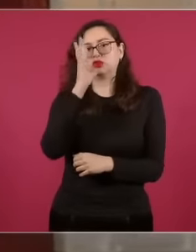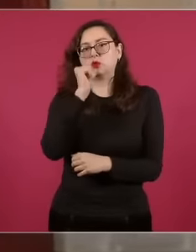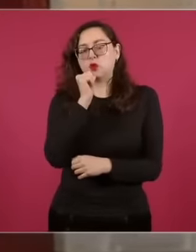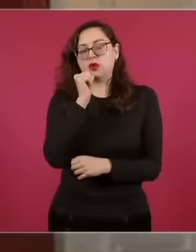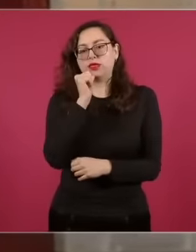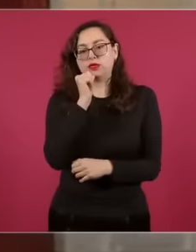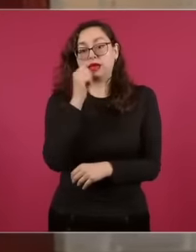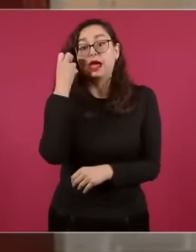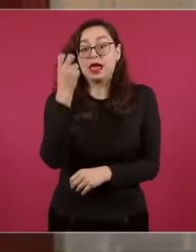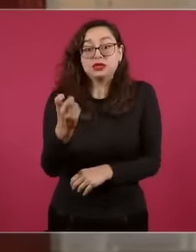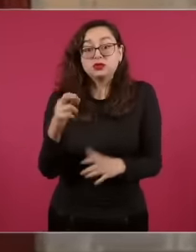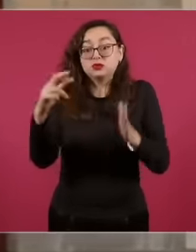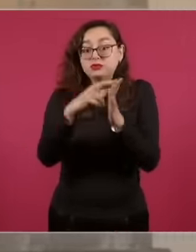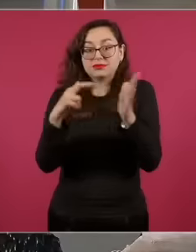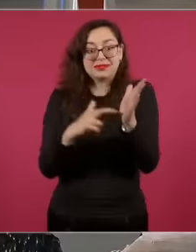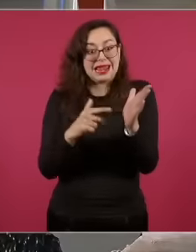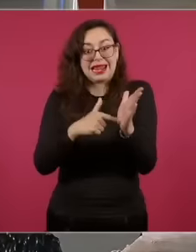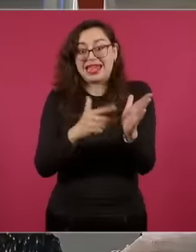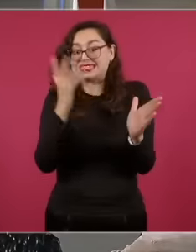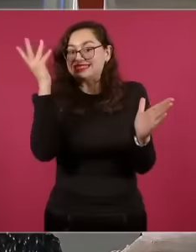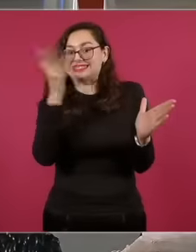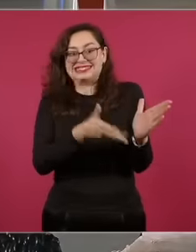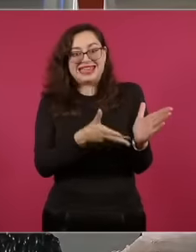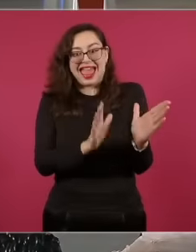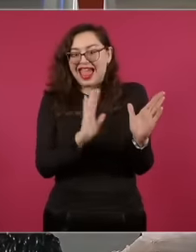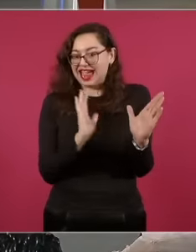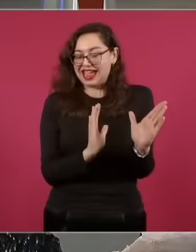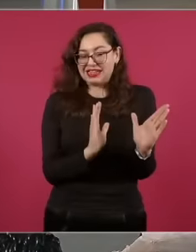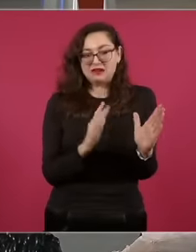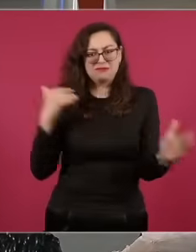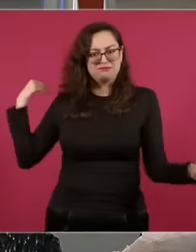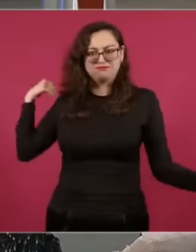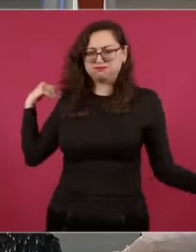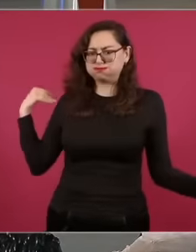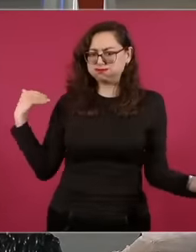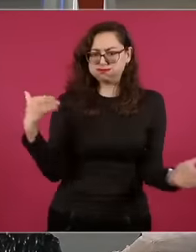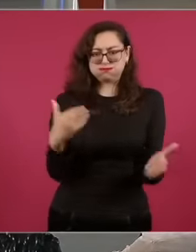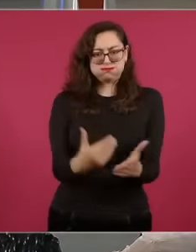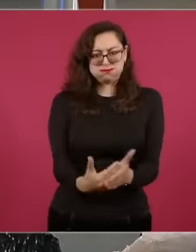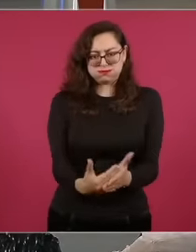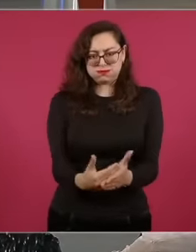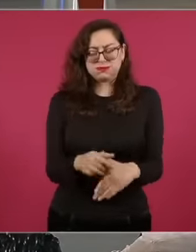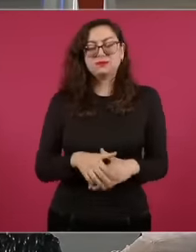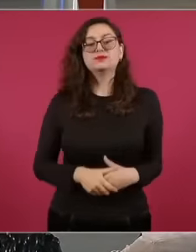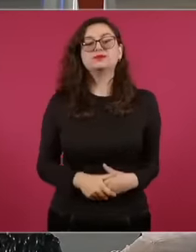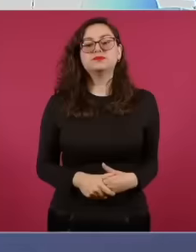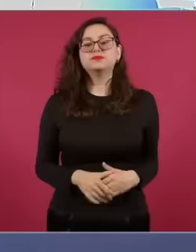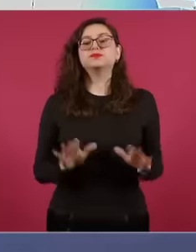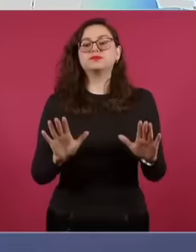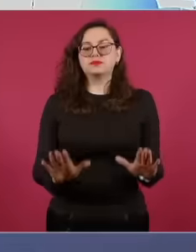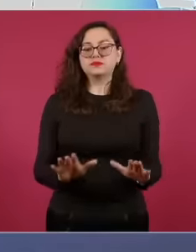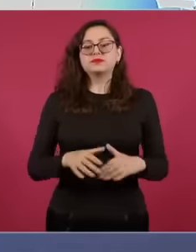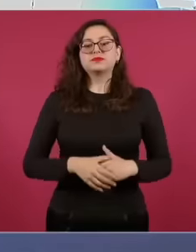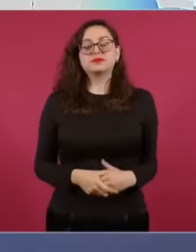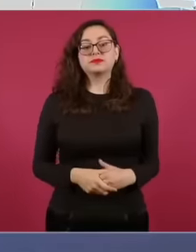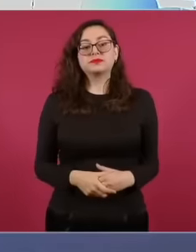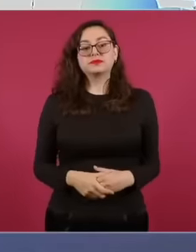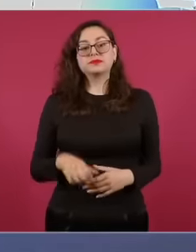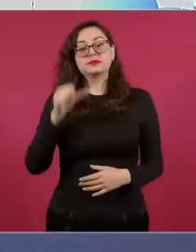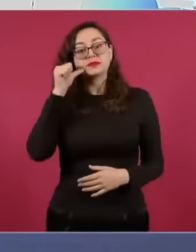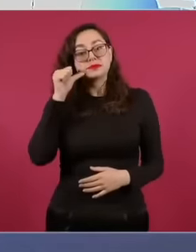They have established our Constitution for a long time now, but just yesterday the president-elect and